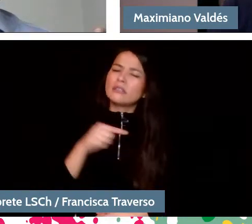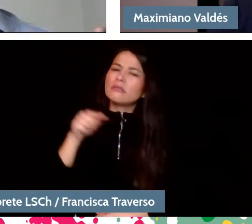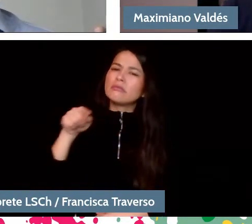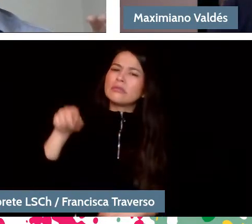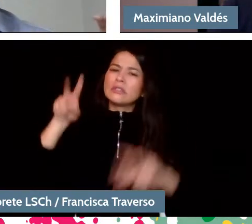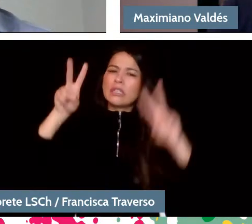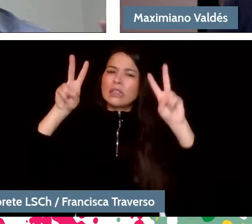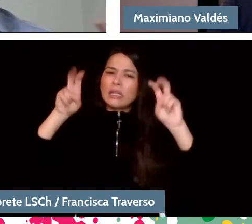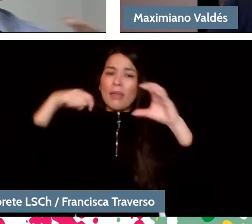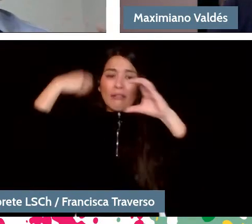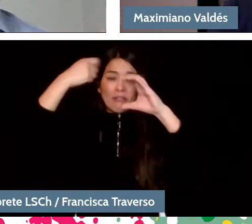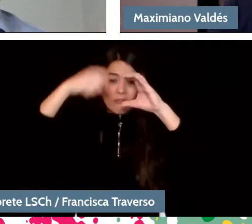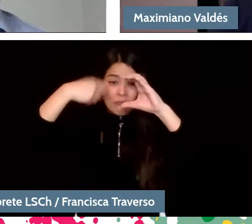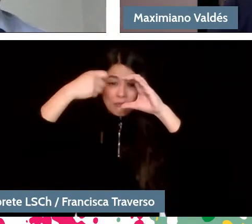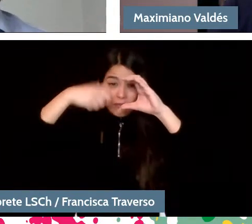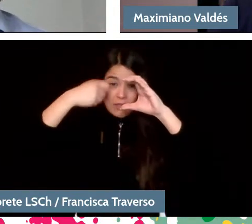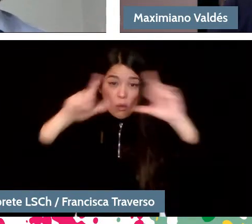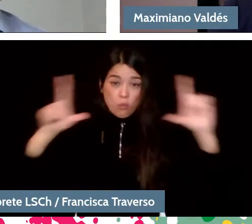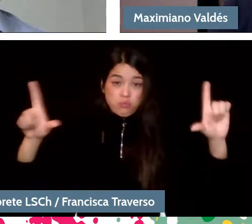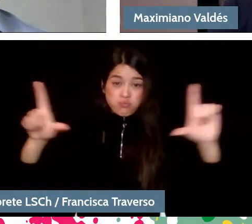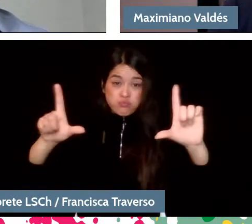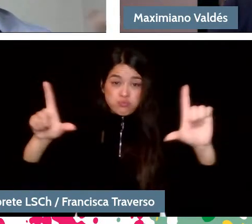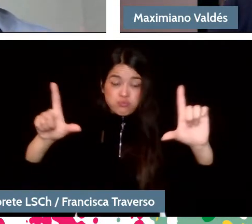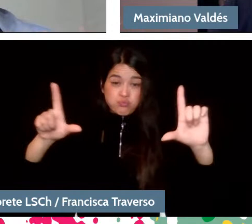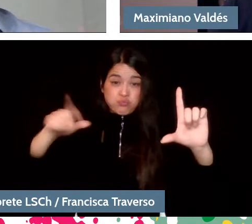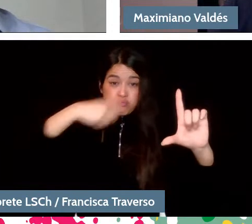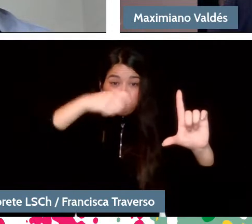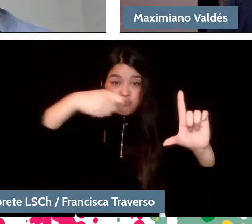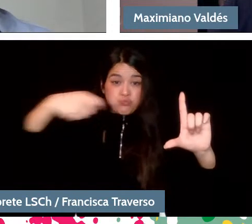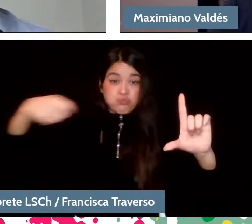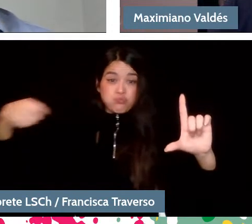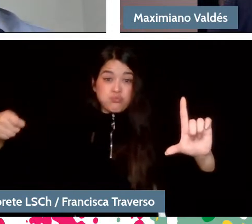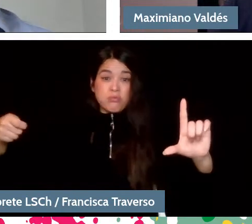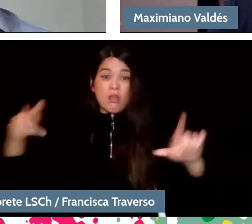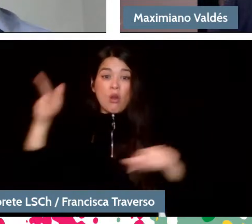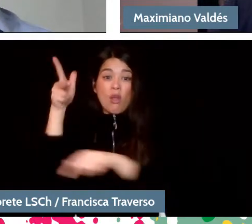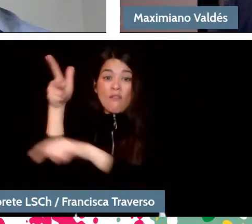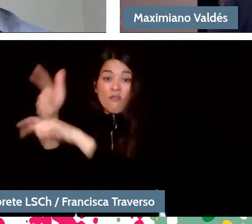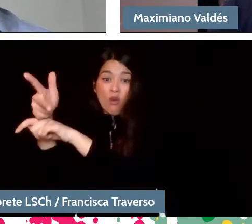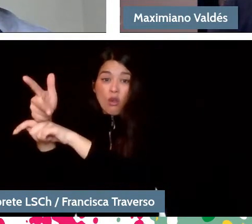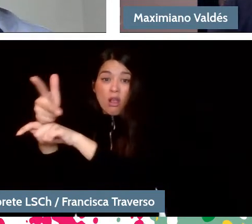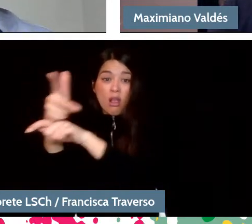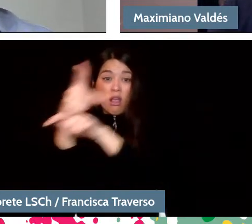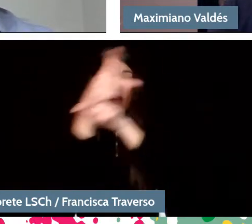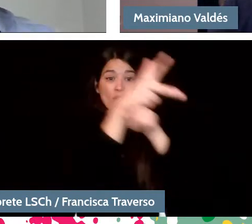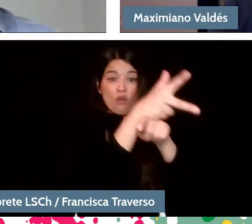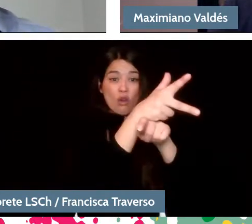are always making decisions for us, right? They focus on us on a favor, they focus us on a percussion version,